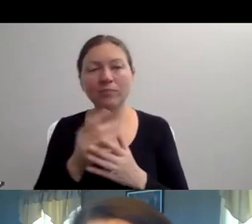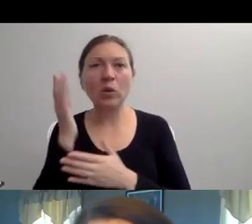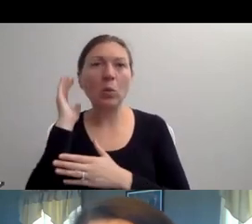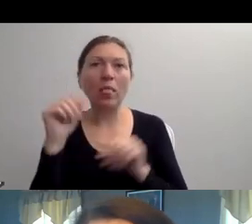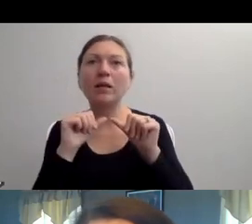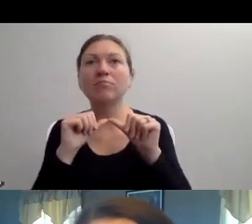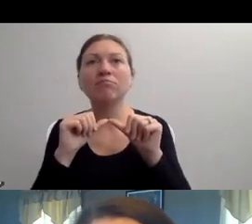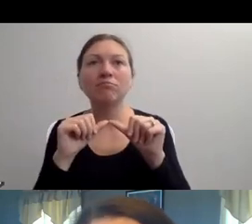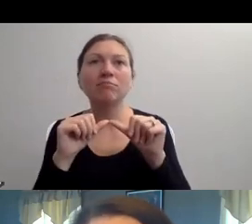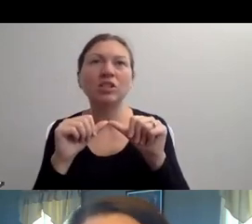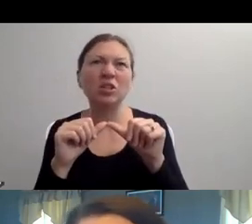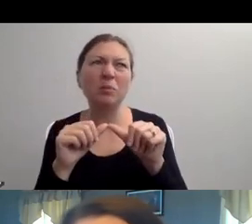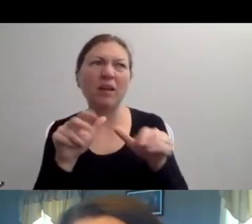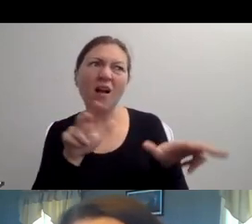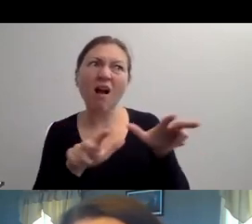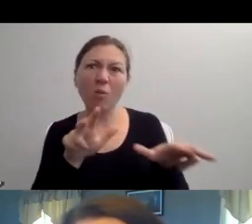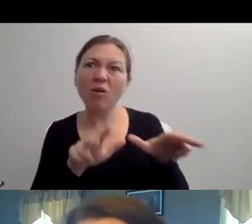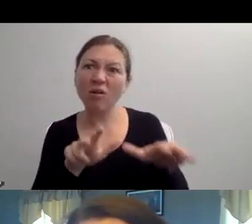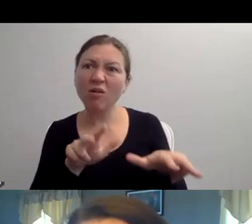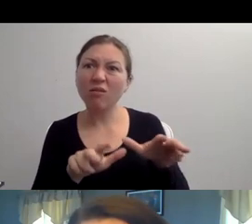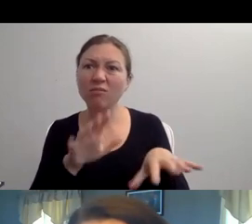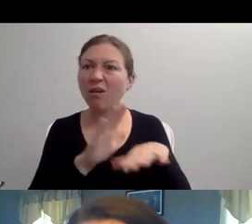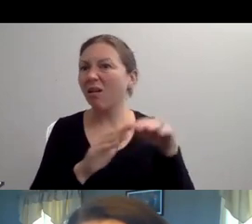ARE INSPIRATIONAL." ">> THAT'S A GREAT QUESTION.